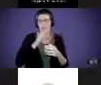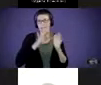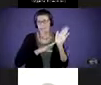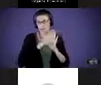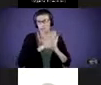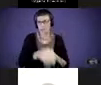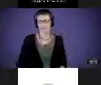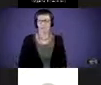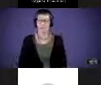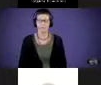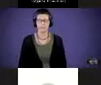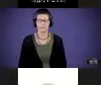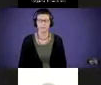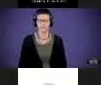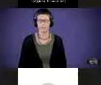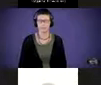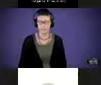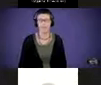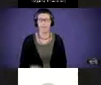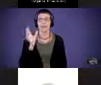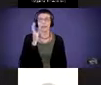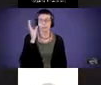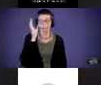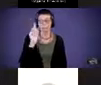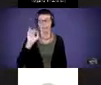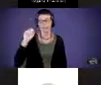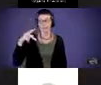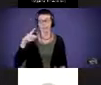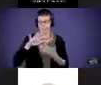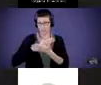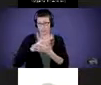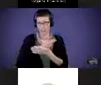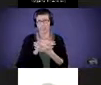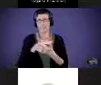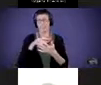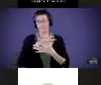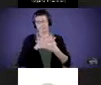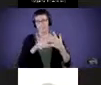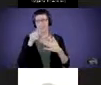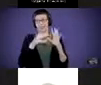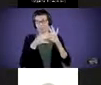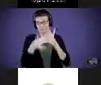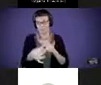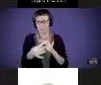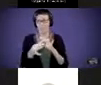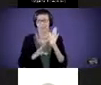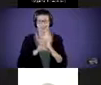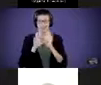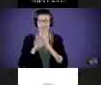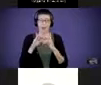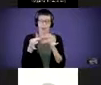So, Parent Tip Sheets. These are all around the development of language, early literacy and social